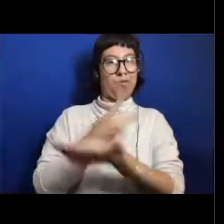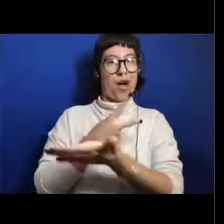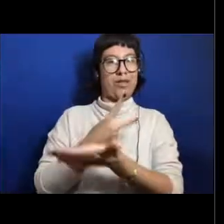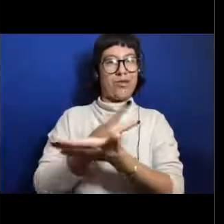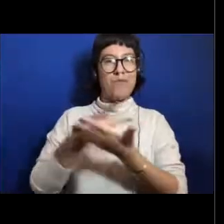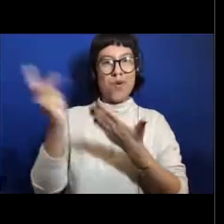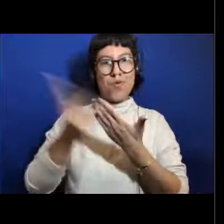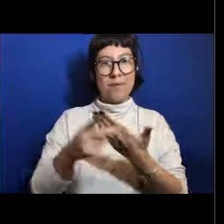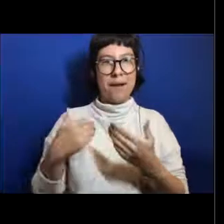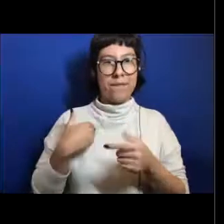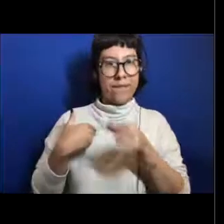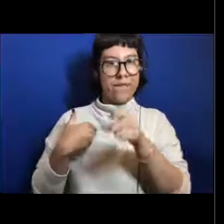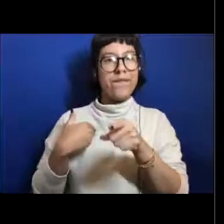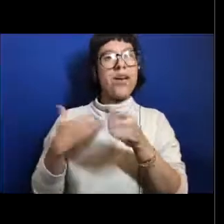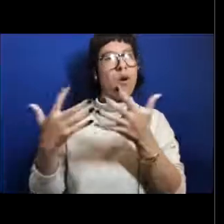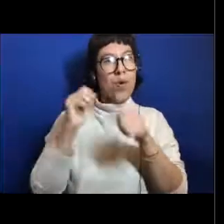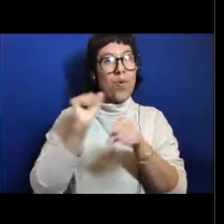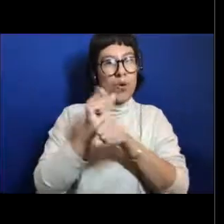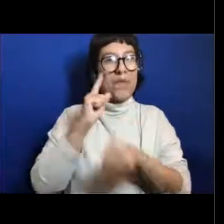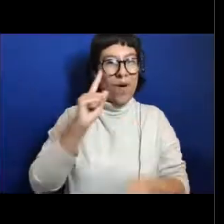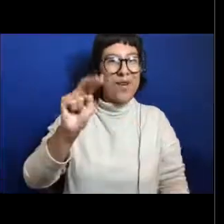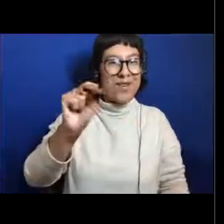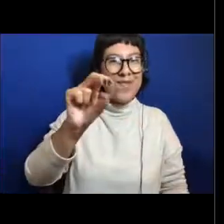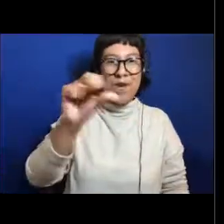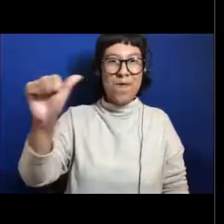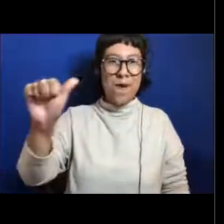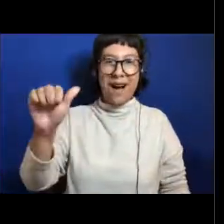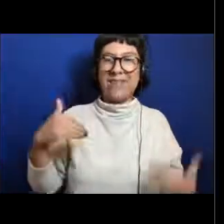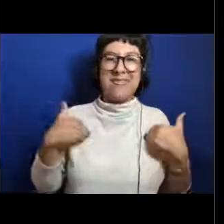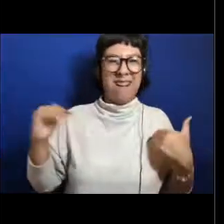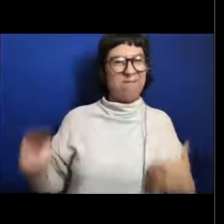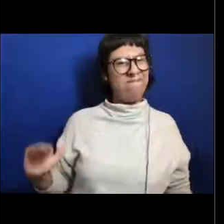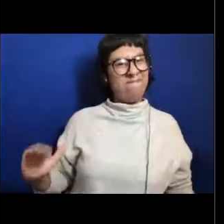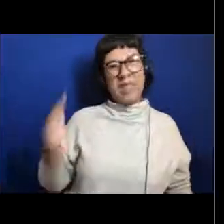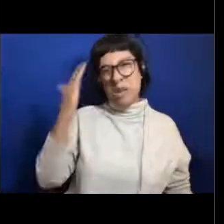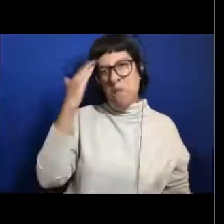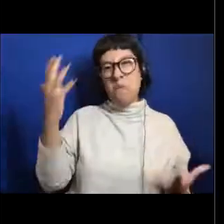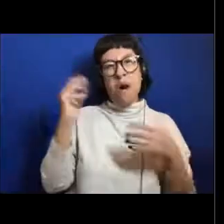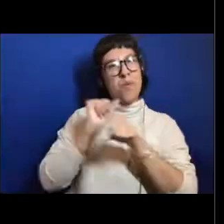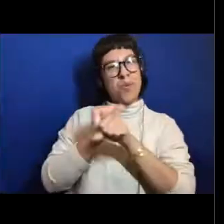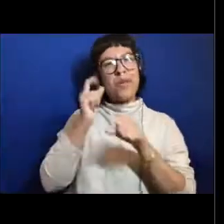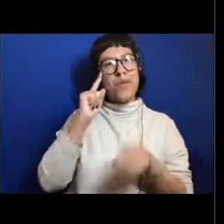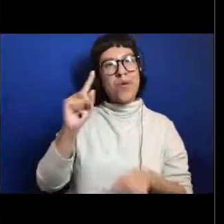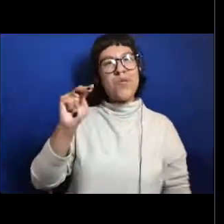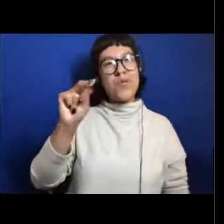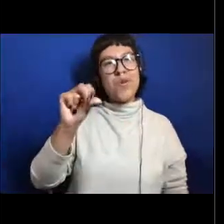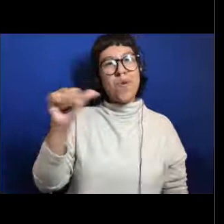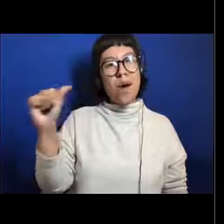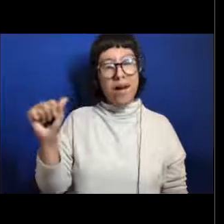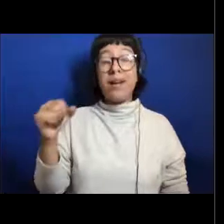because I wanted to work for NOAA from a very young age. I knew that. So there was a lot of math and science classes